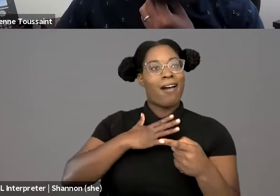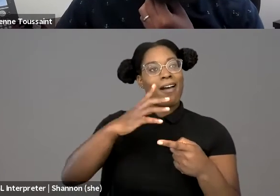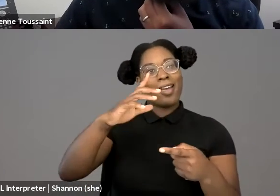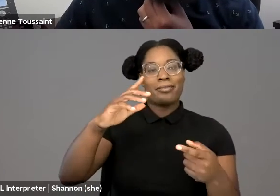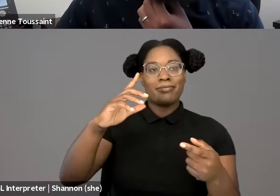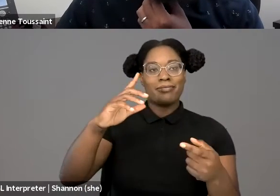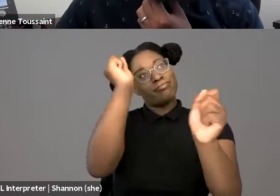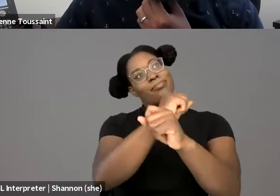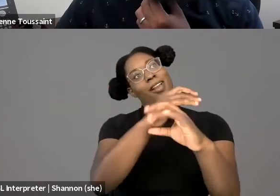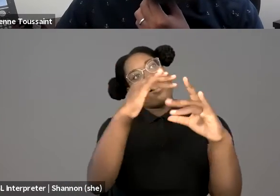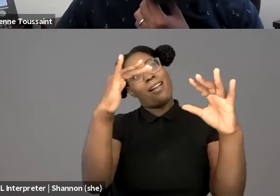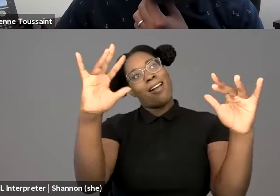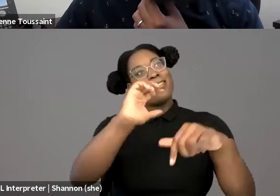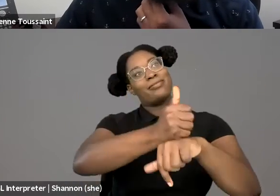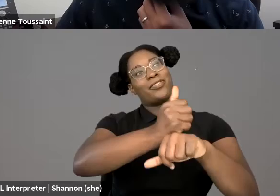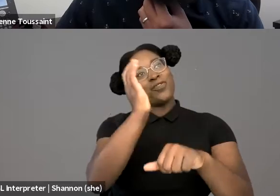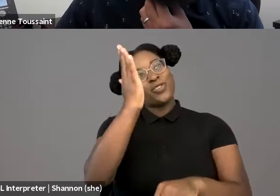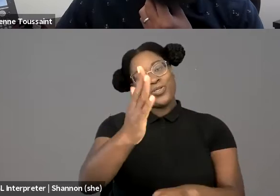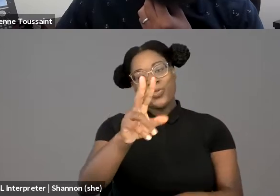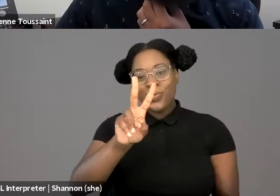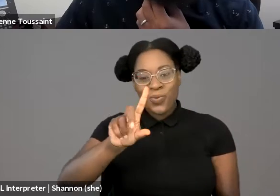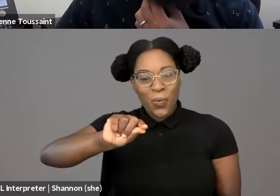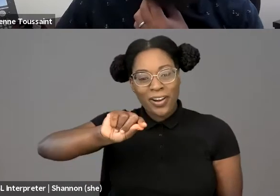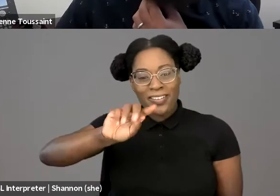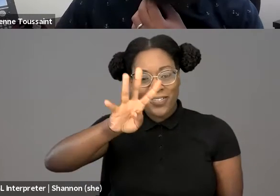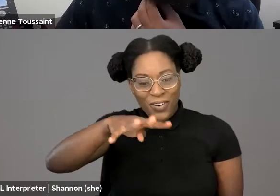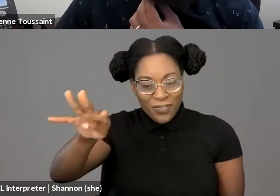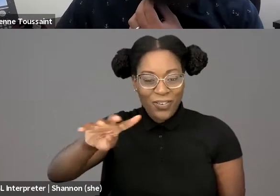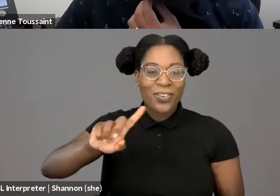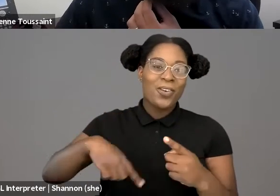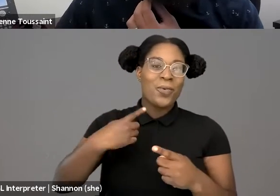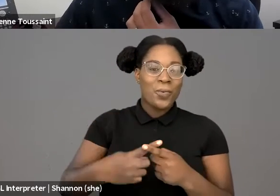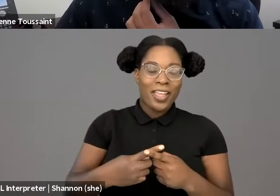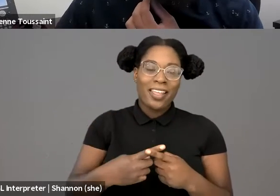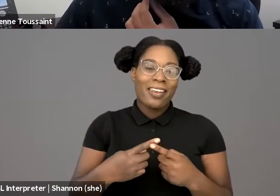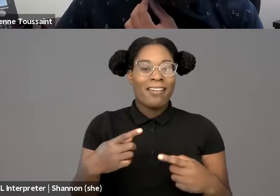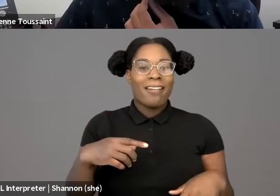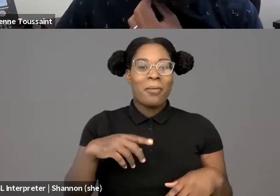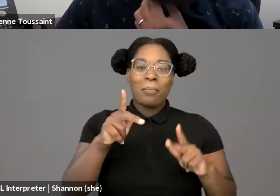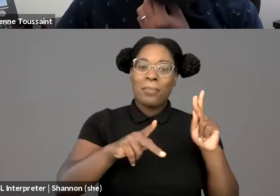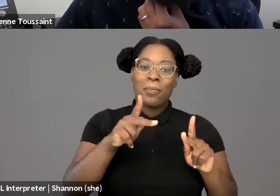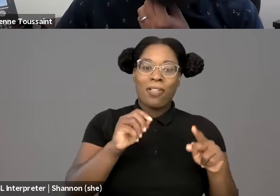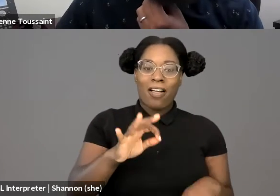again, when you know, the script has flipped, people of color have numerical power, economic power,